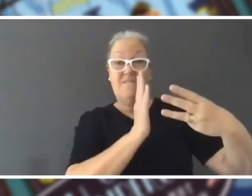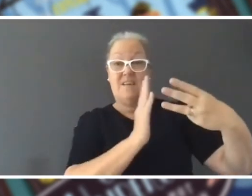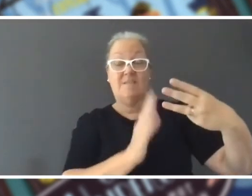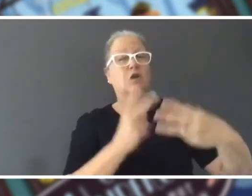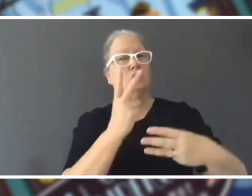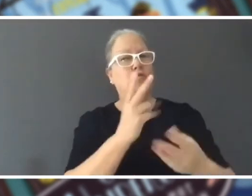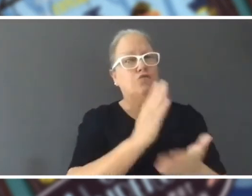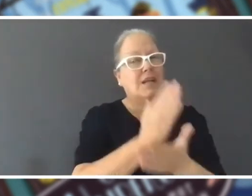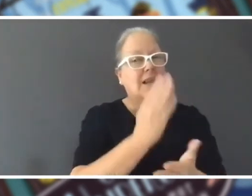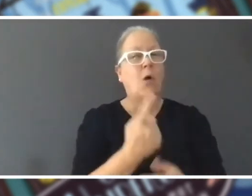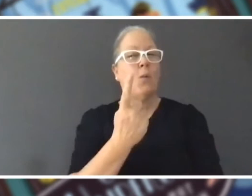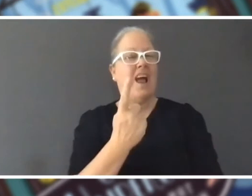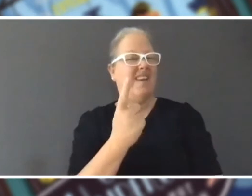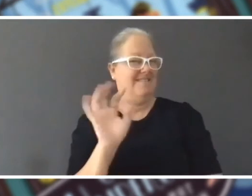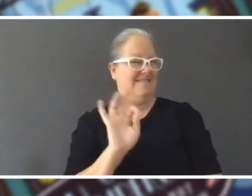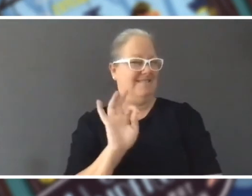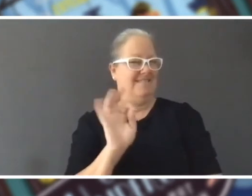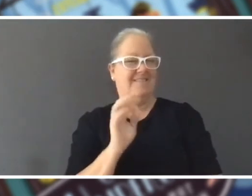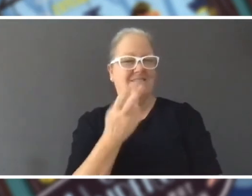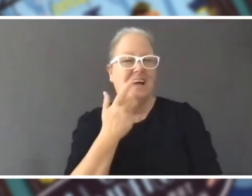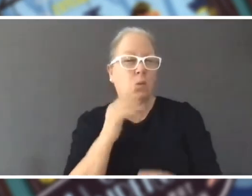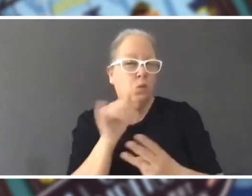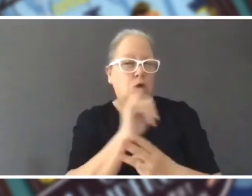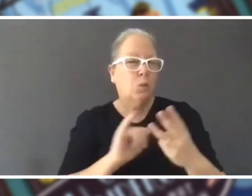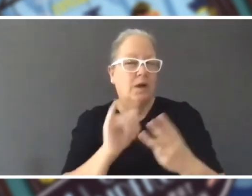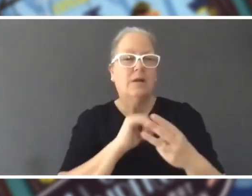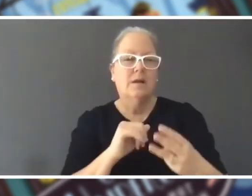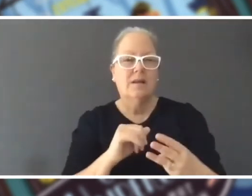one of them is not real, which one is the not real one? Tess: They all sound completely